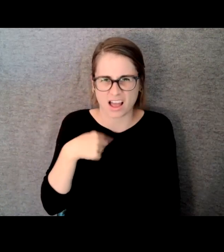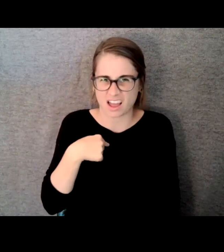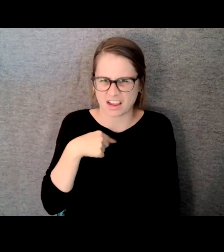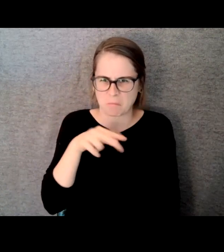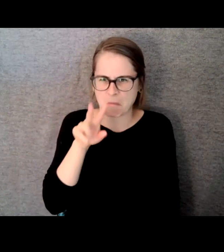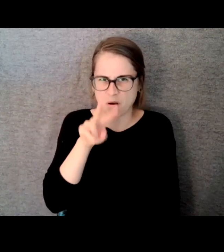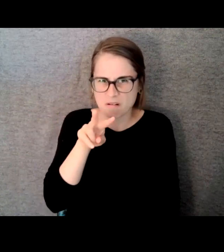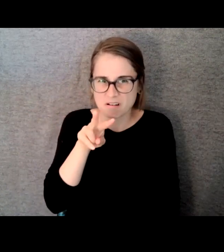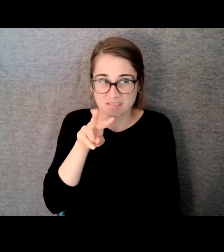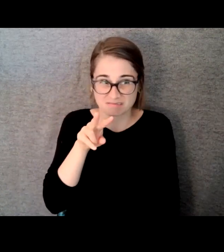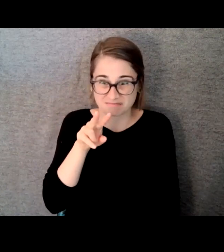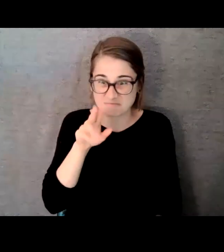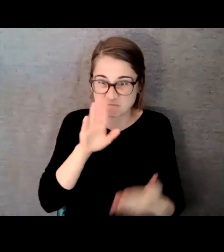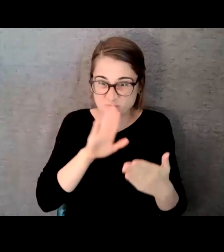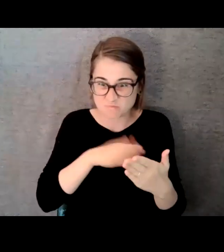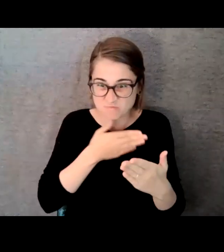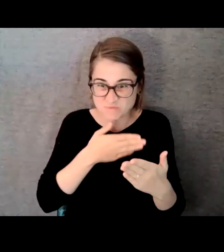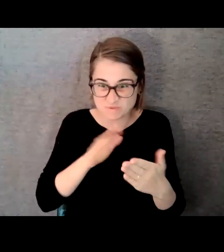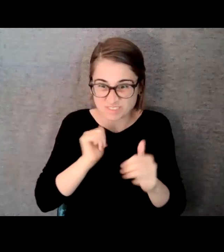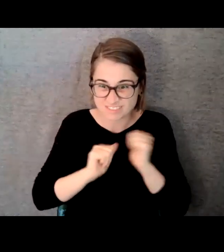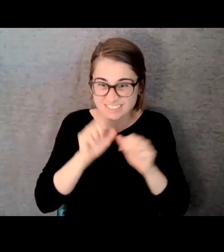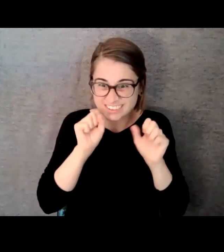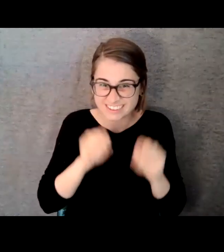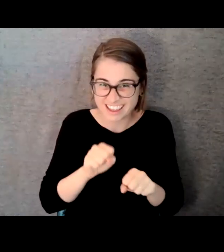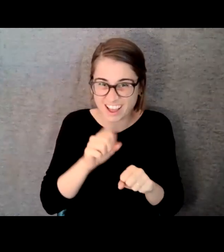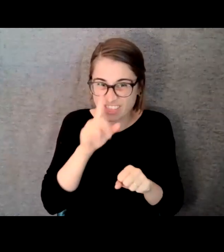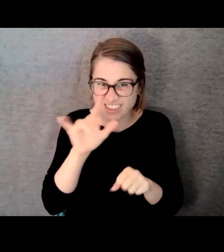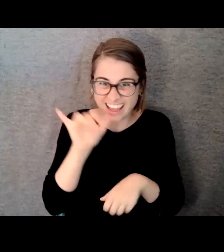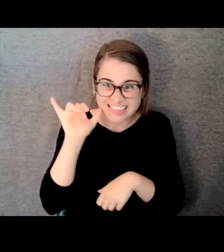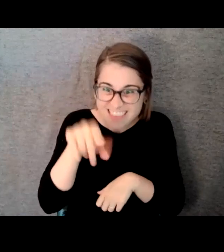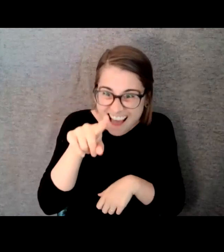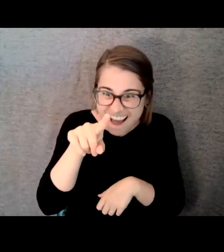It was just this great rock score, a lot of kind of Bowie flavors to it and an outrageous